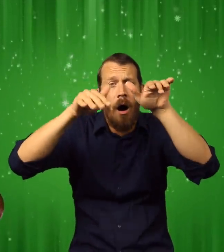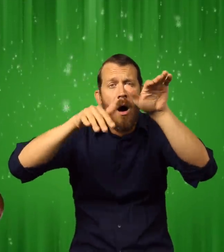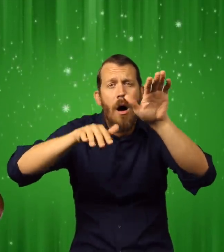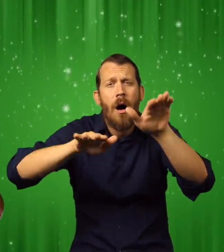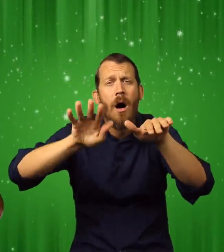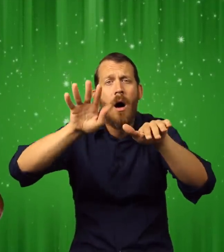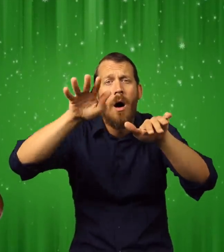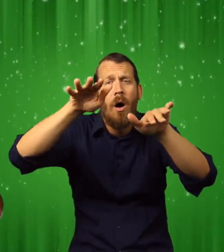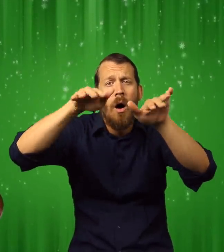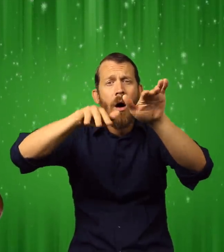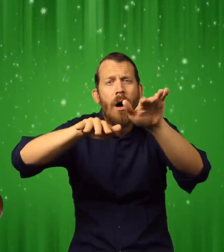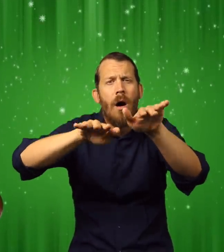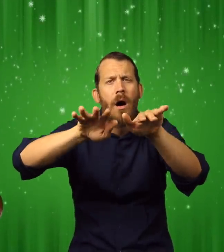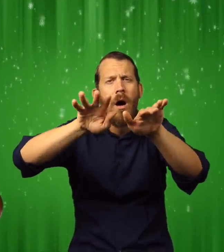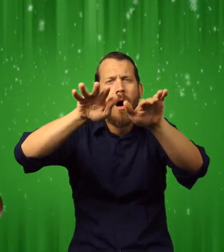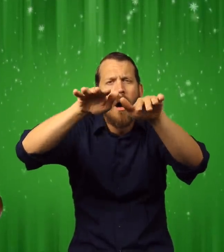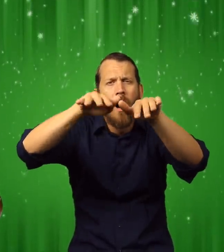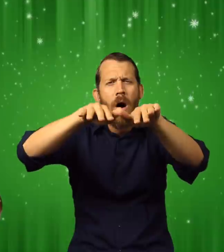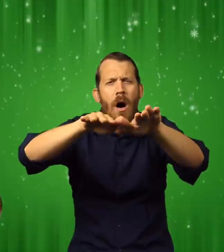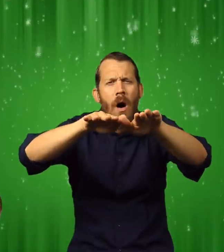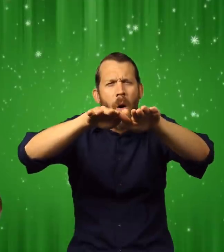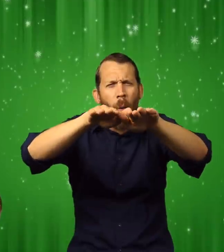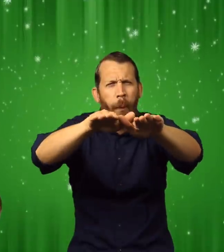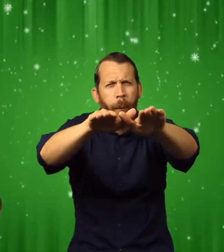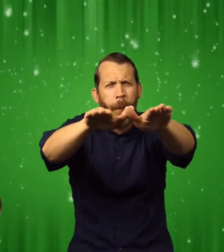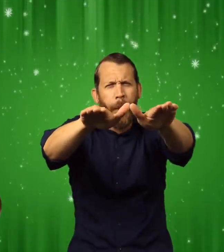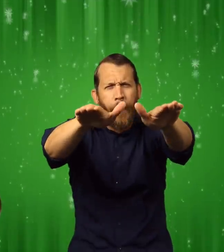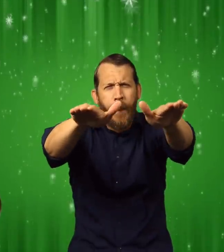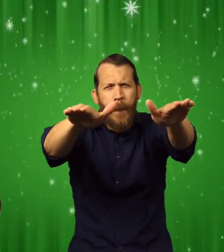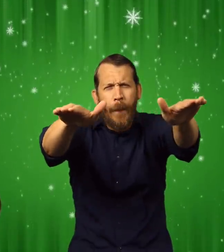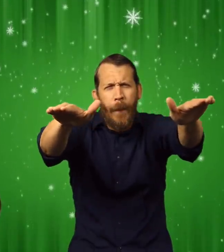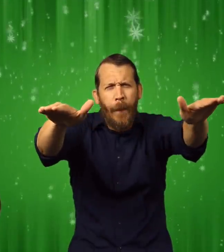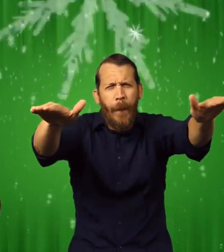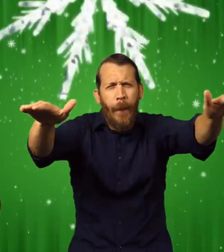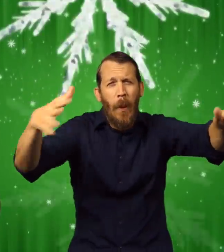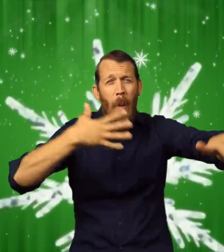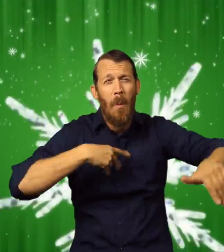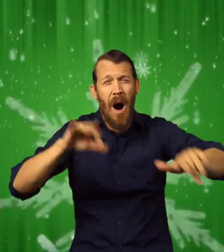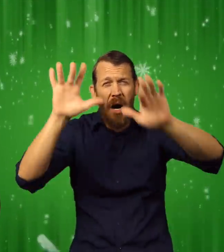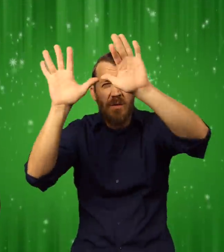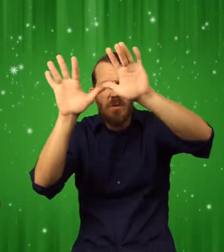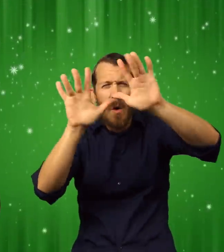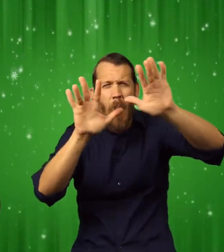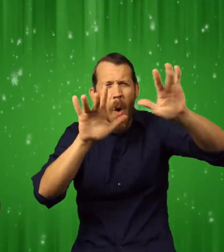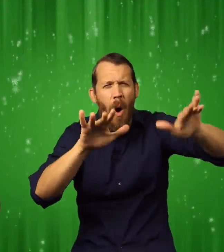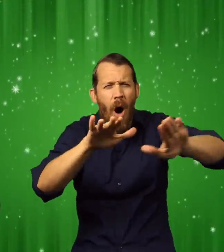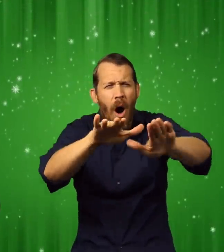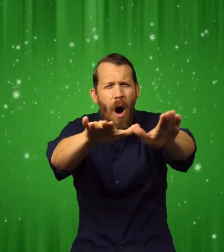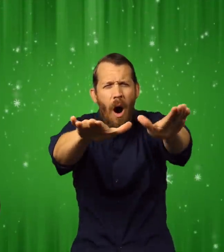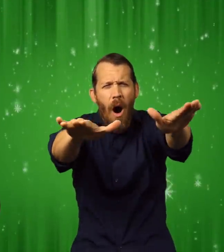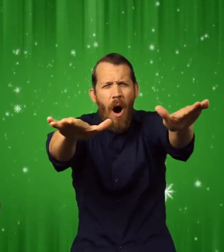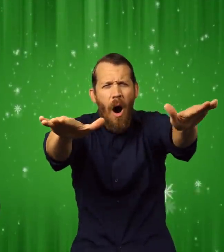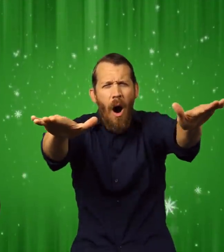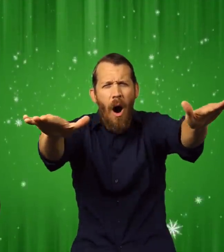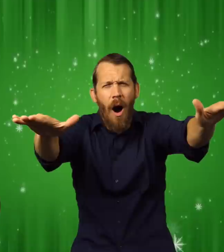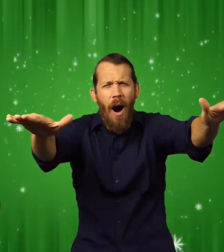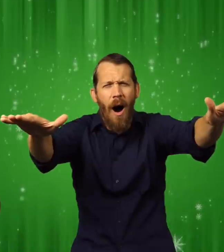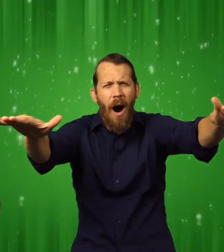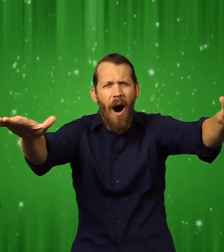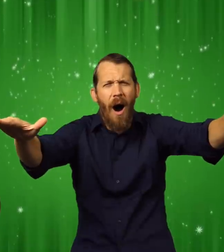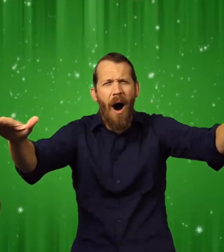The mountains turned into hills, the hills to snow-covered plains.